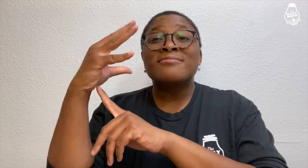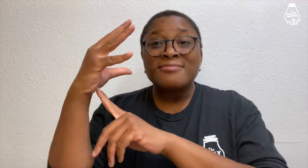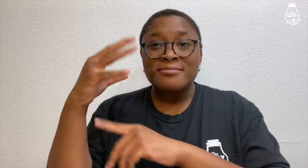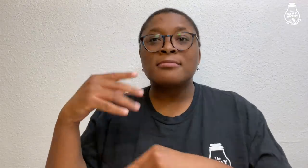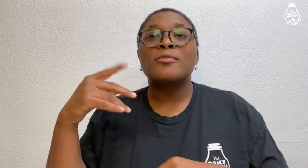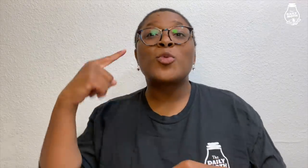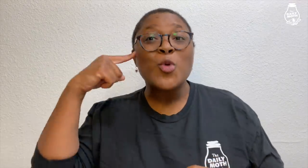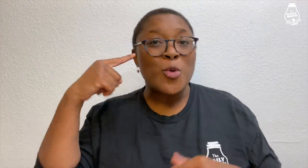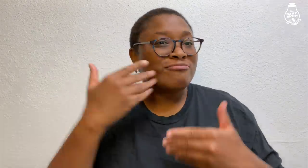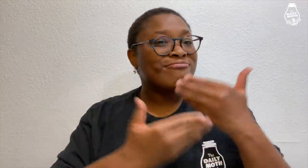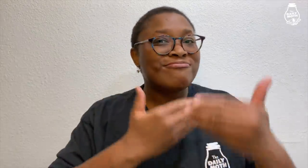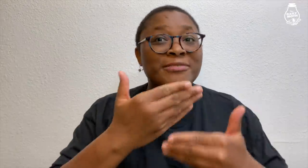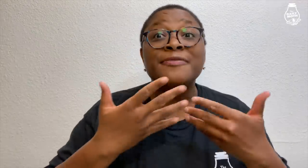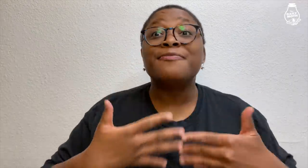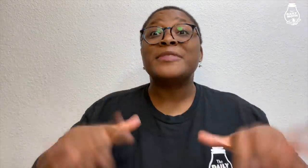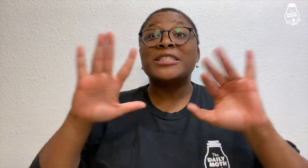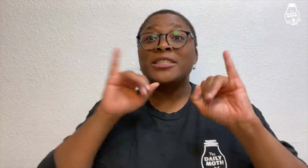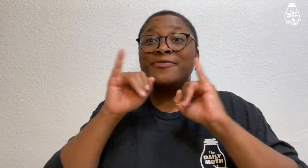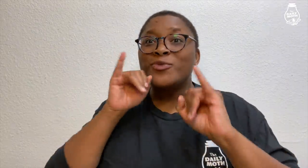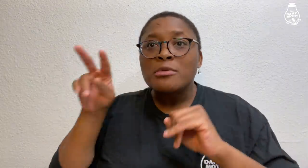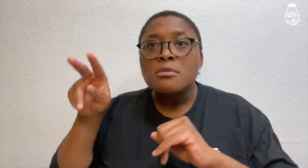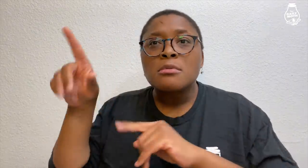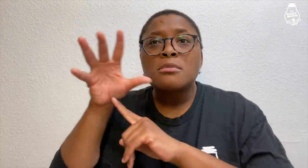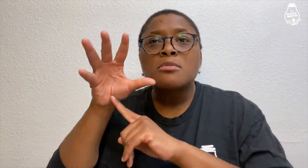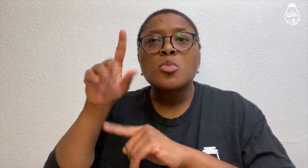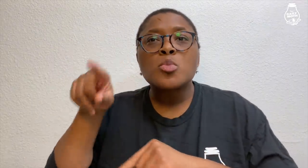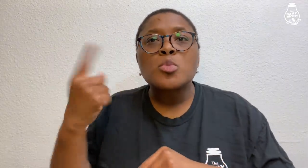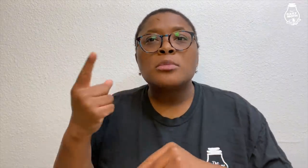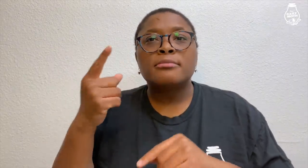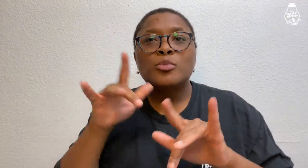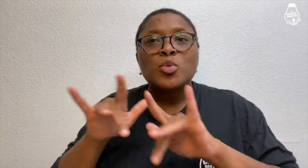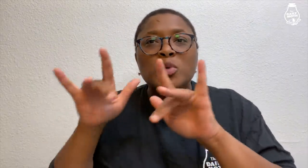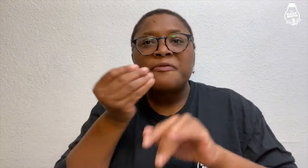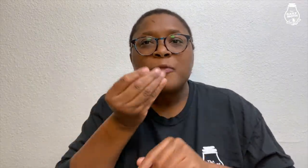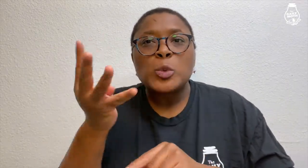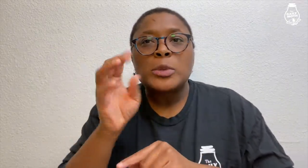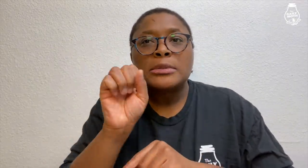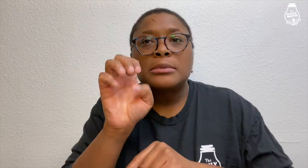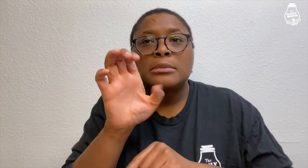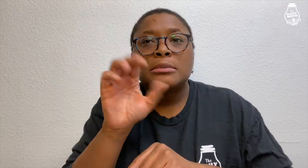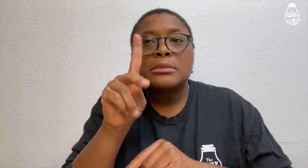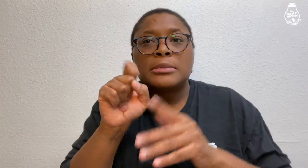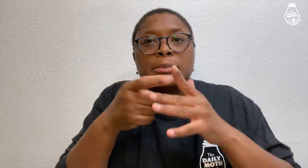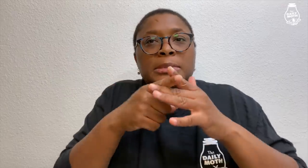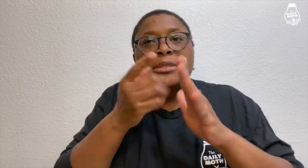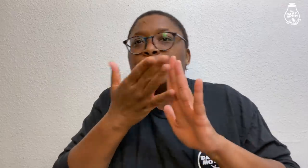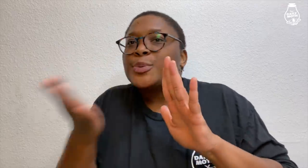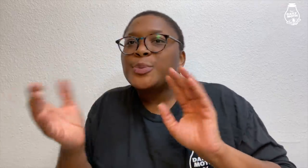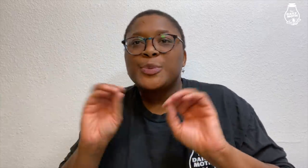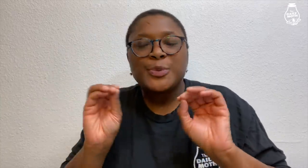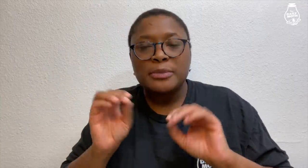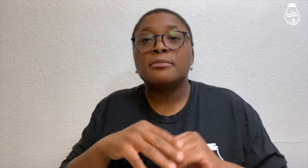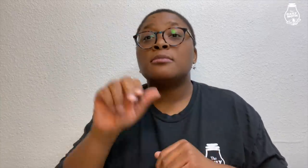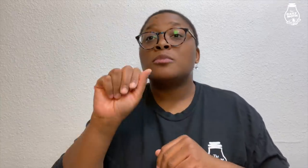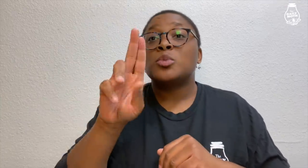After they finished the interview, they realized the video had only recorded a few seconds in the beginning.